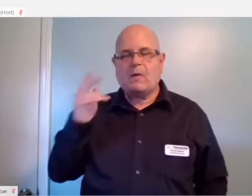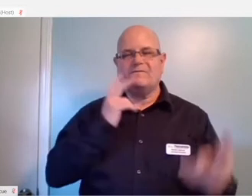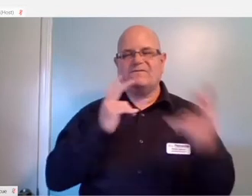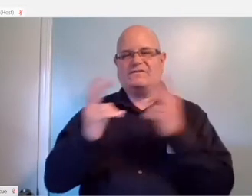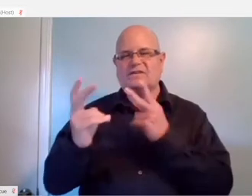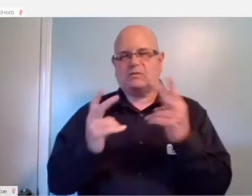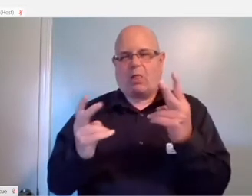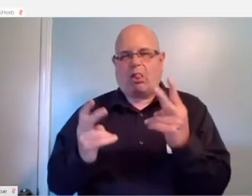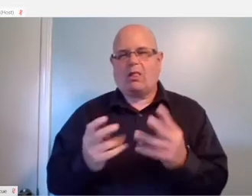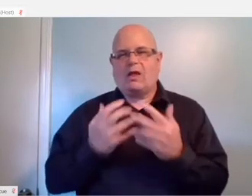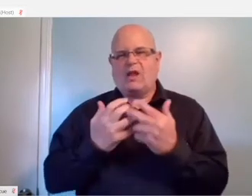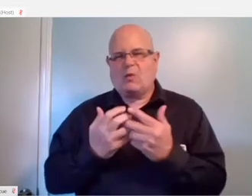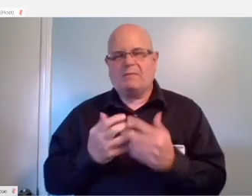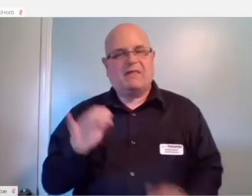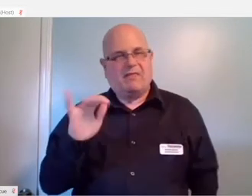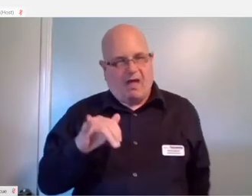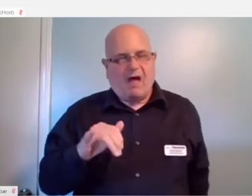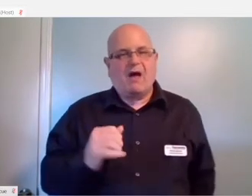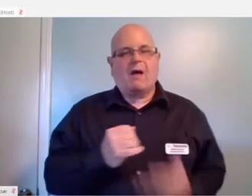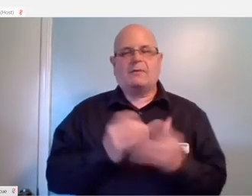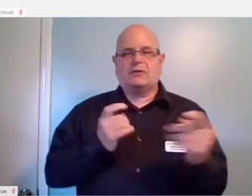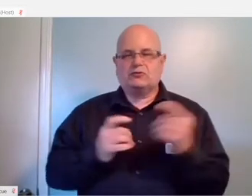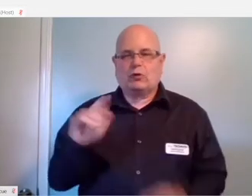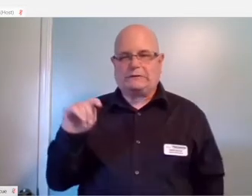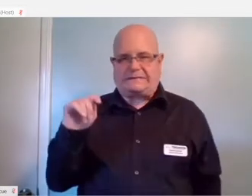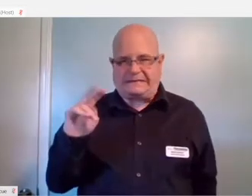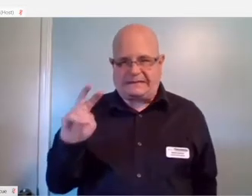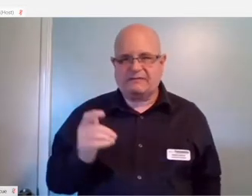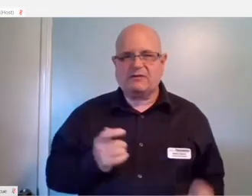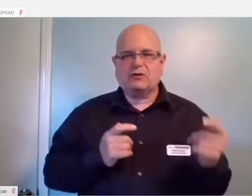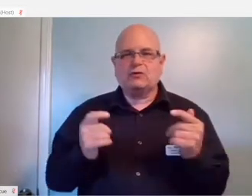So this is equipment that will allow you to control your TV, to control your sound system